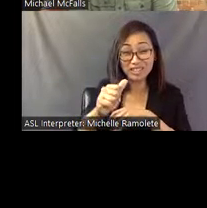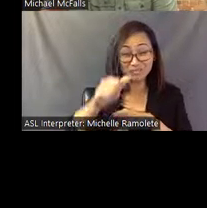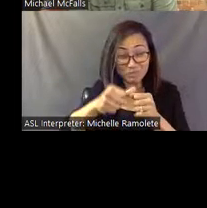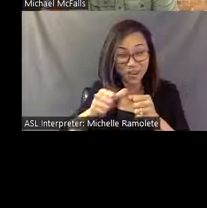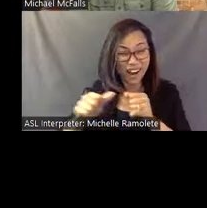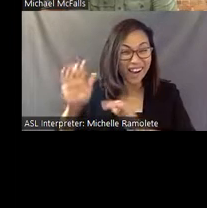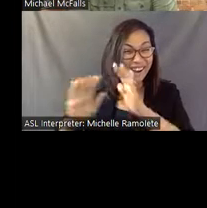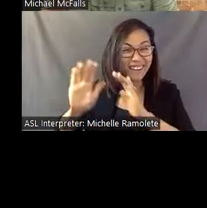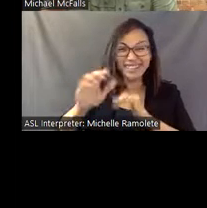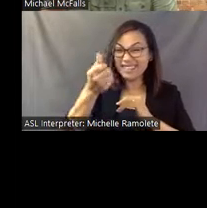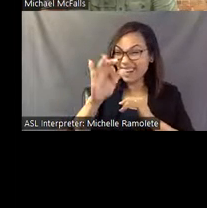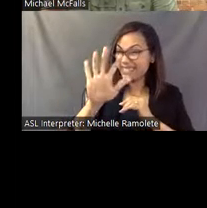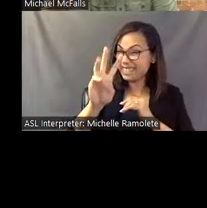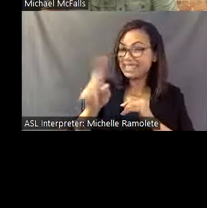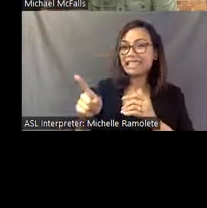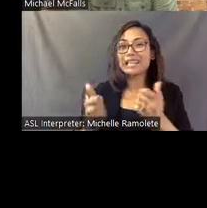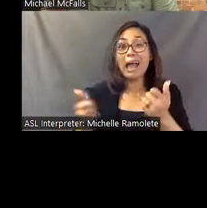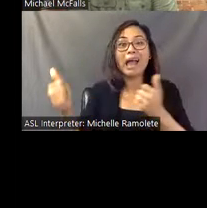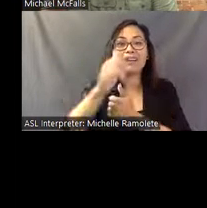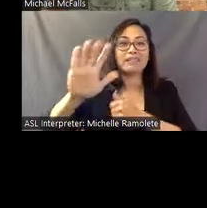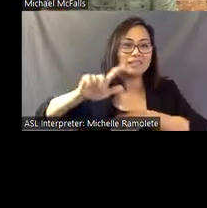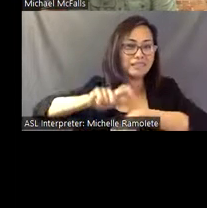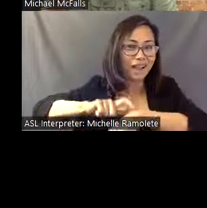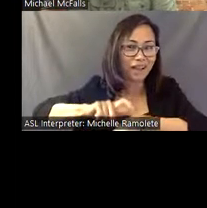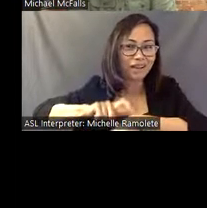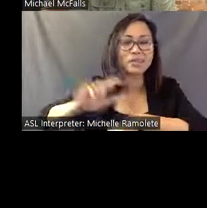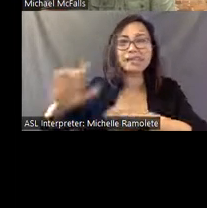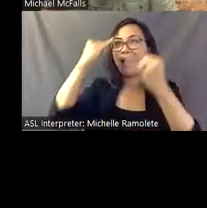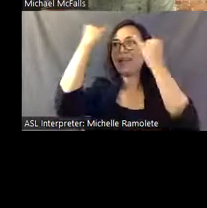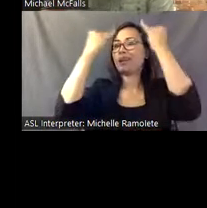He's way ahead of his time. His ideas are fairly progressive.